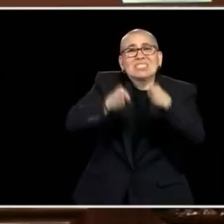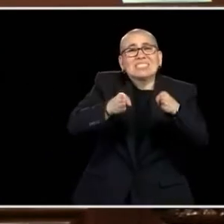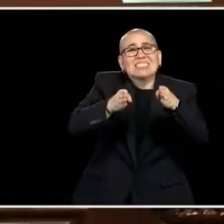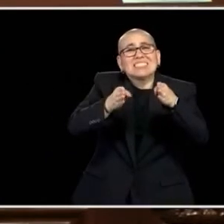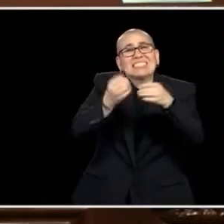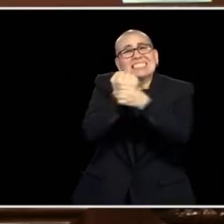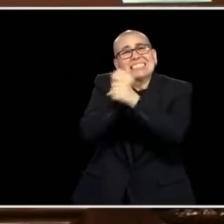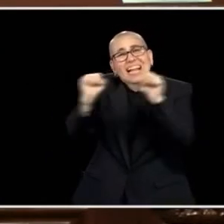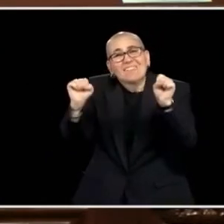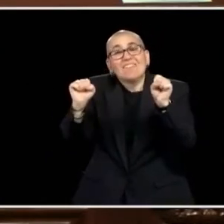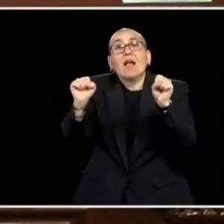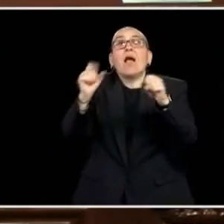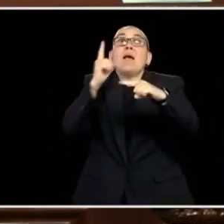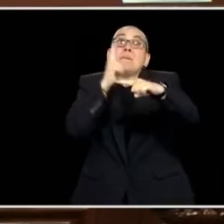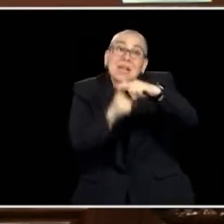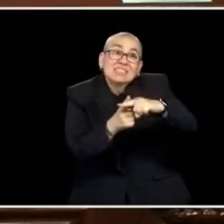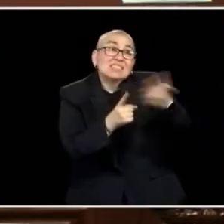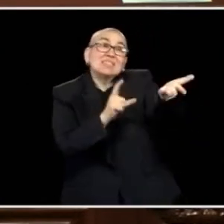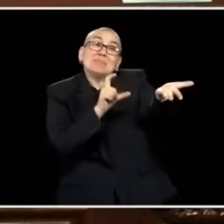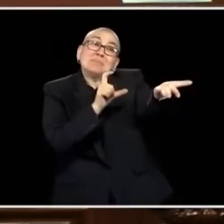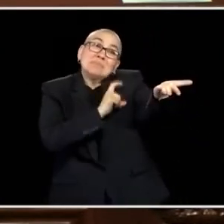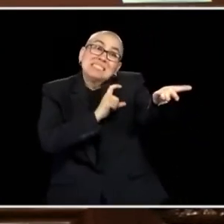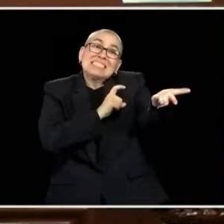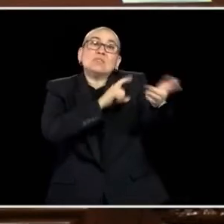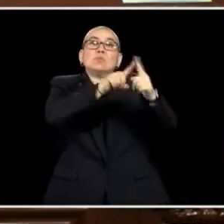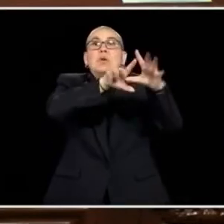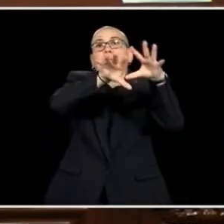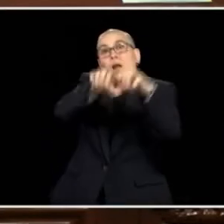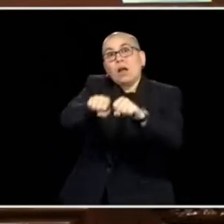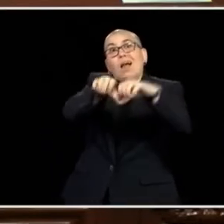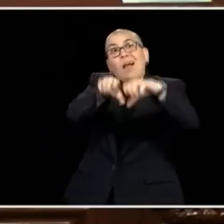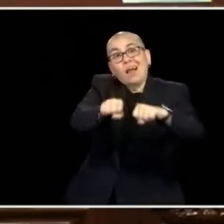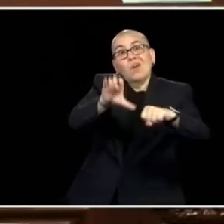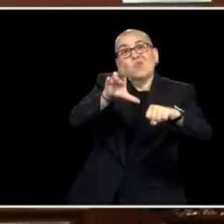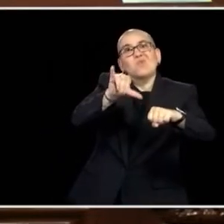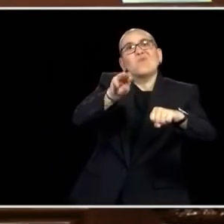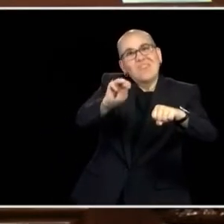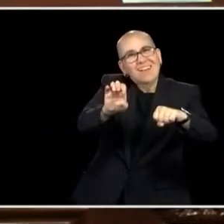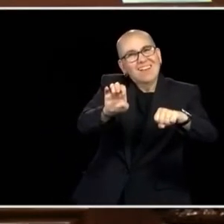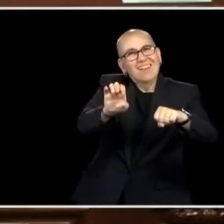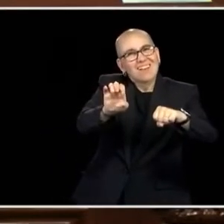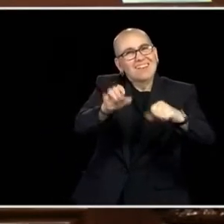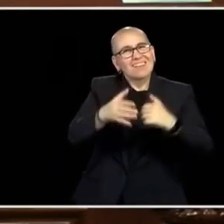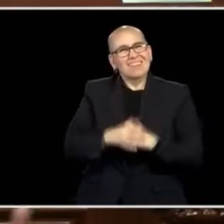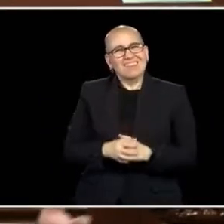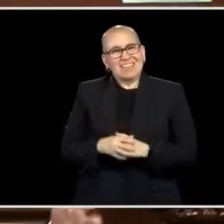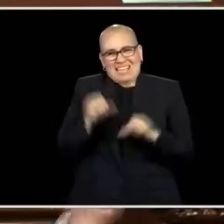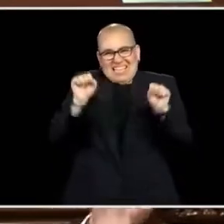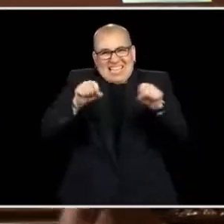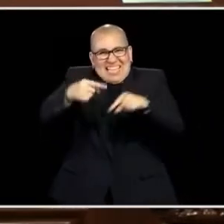SAFETY AND THE FOLKS WHO DO THIS WORK AND REDUCING CRIME, WE THINGS. WE CAN DO THAT THIS SESSION, AND THEN WE CAN DO WHAT MANY